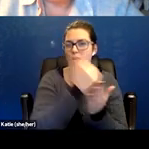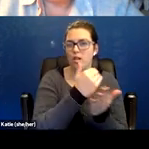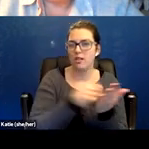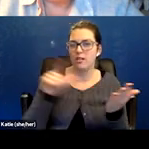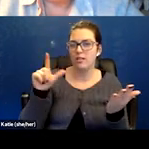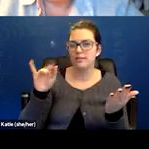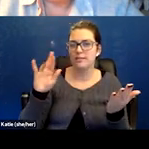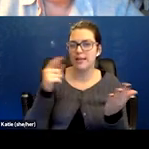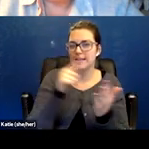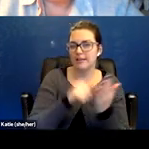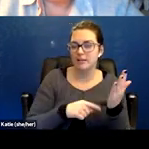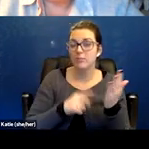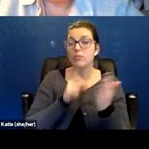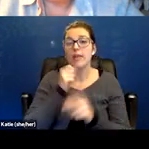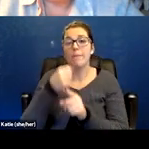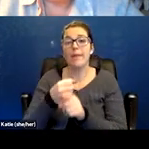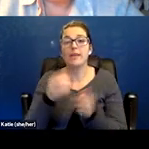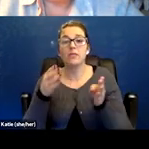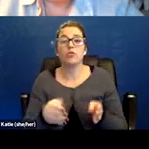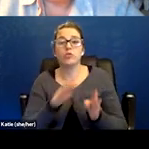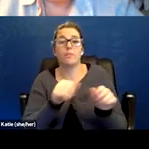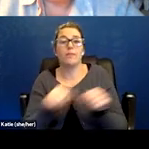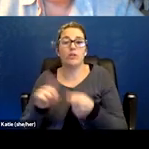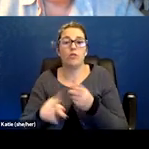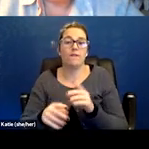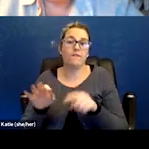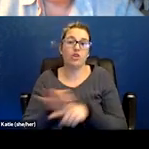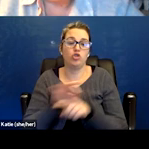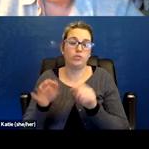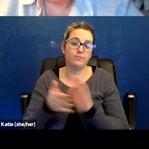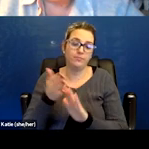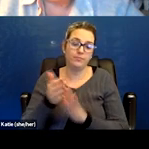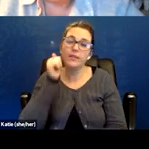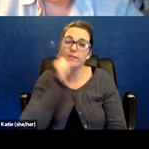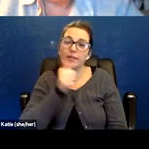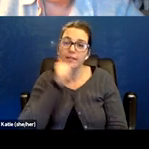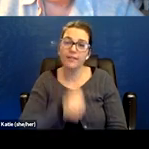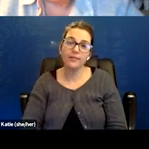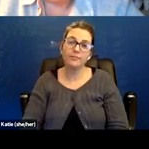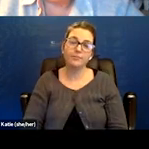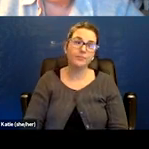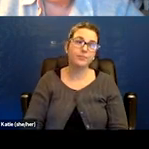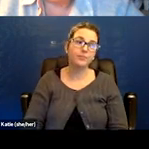on a person's ability to function every day. So you know, the more symptoms